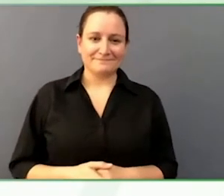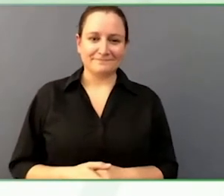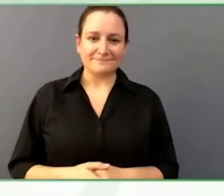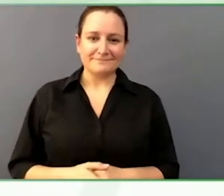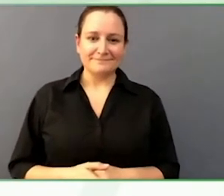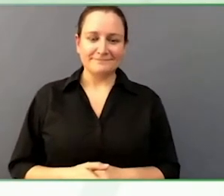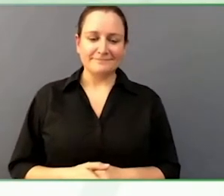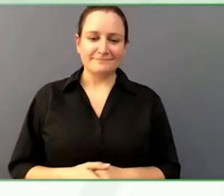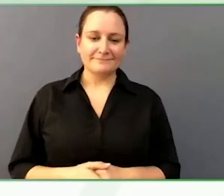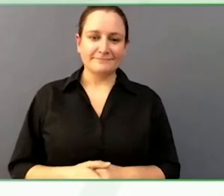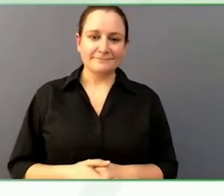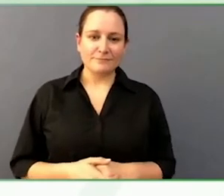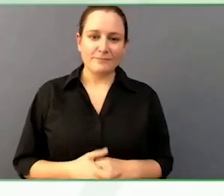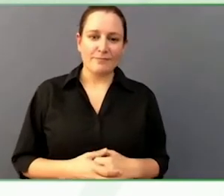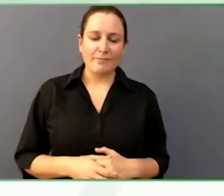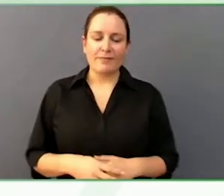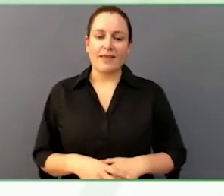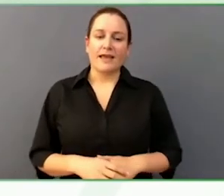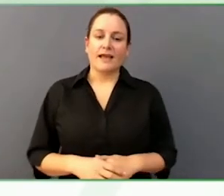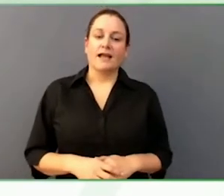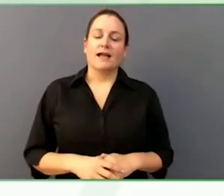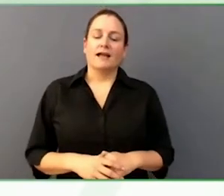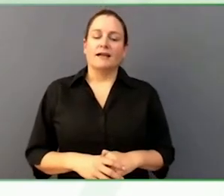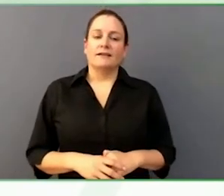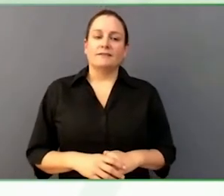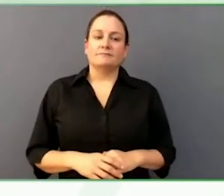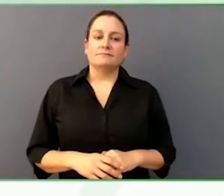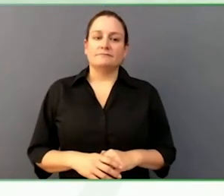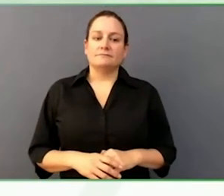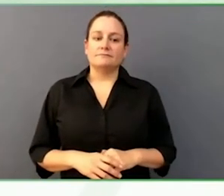When I received an invitation to speak at the Zero Project